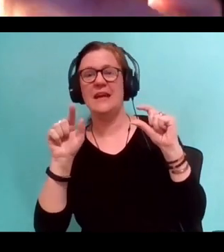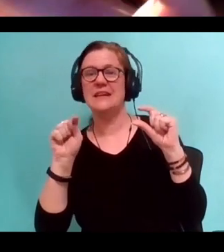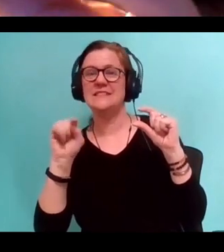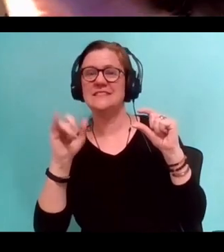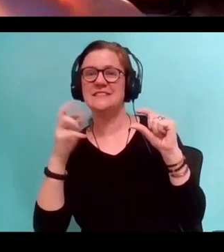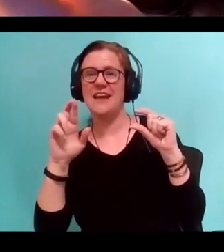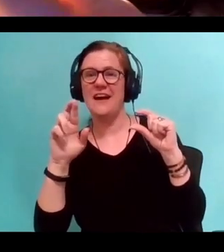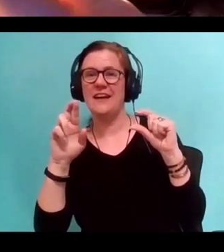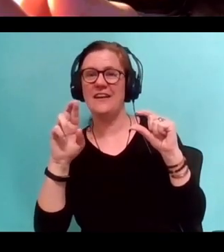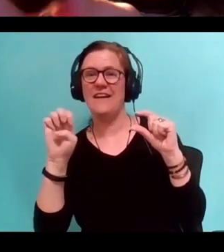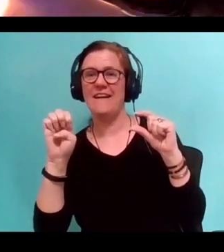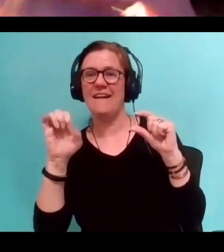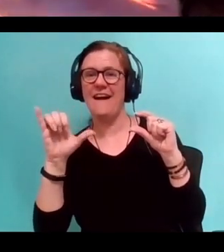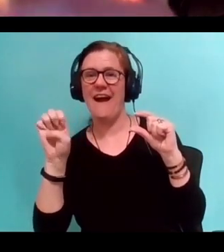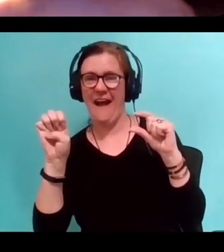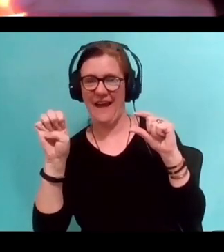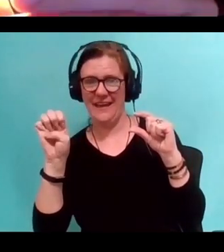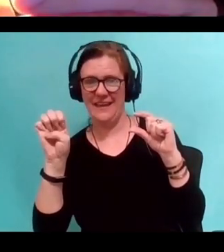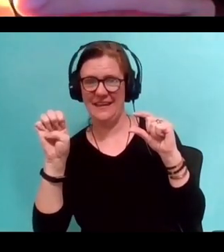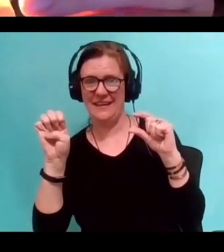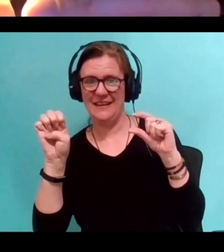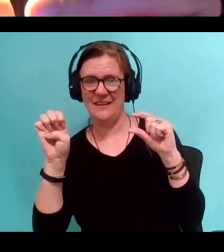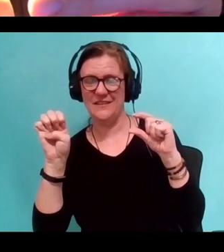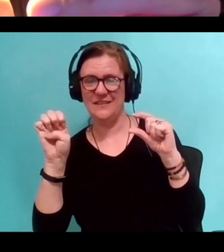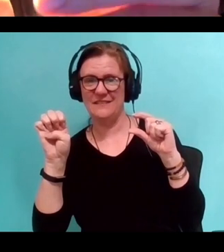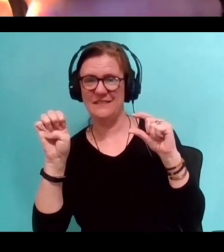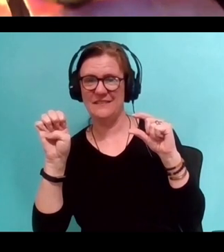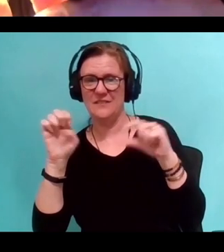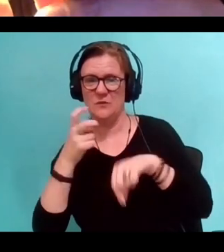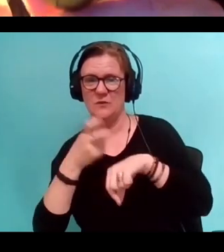And on one side, it is gold Tiger's eye.